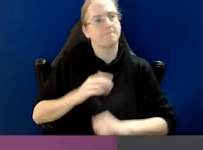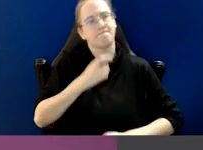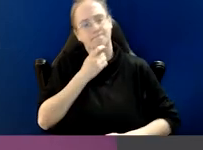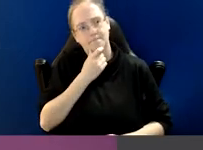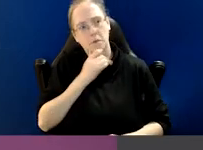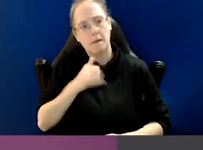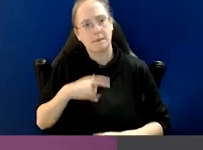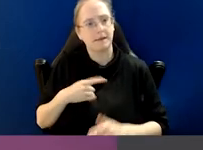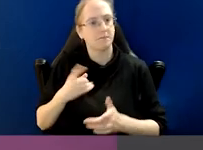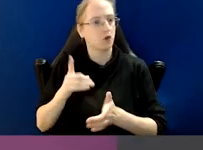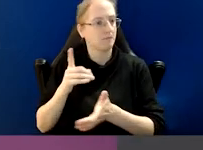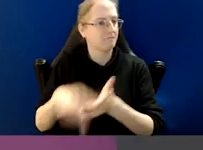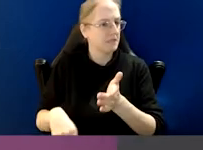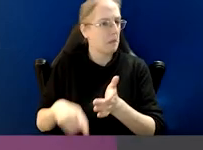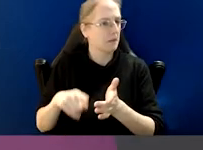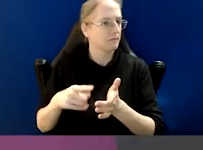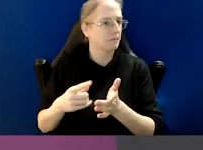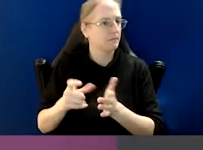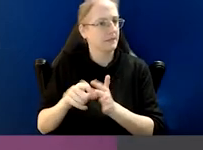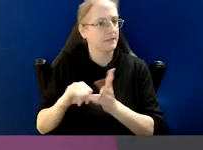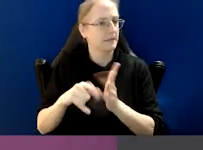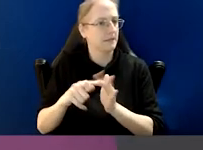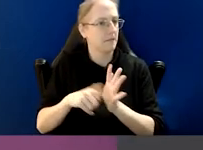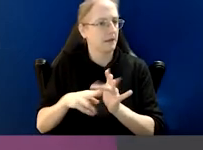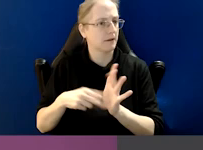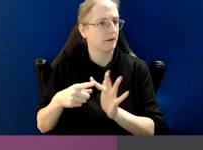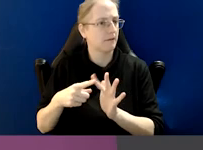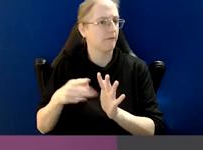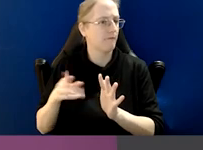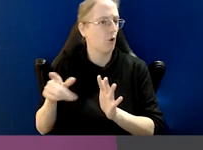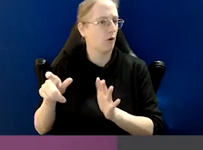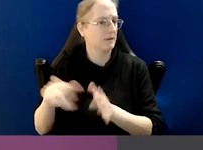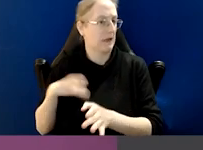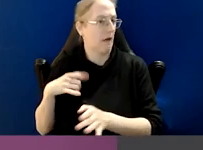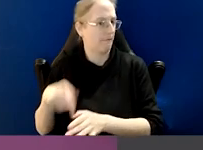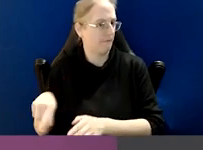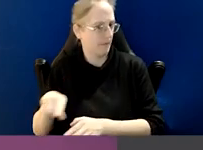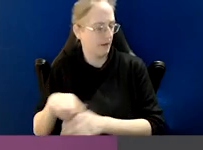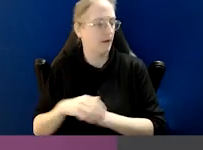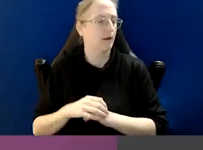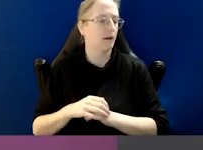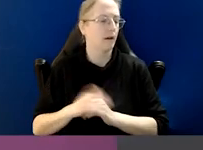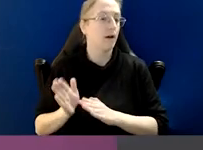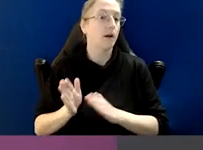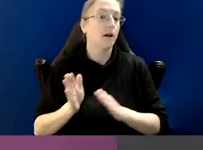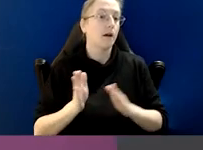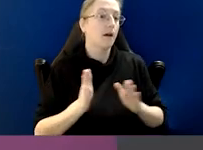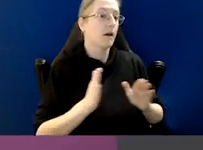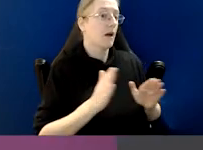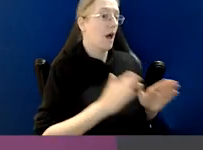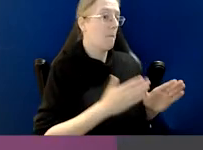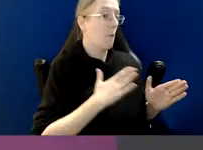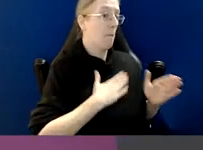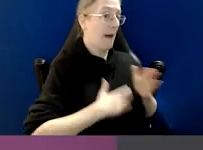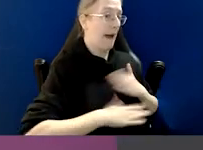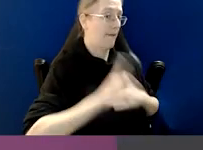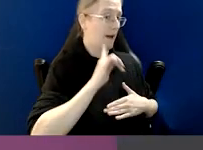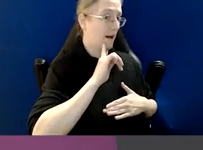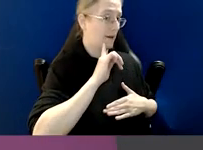might be disciplinary measures. When we move into the misconduct part of the spectrum there we're